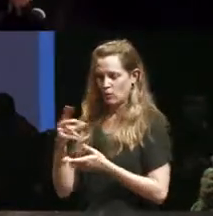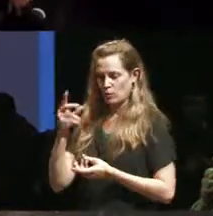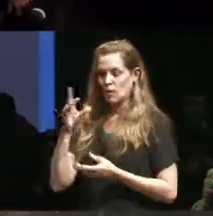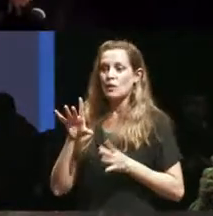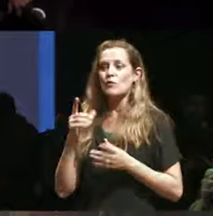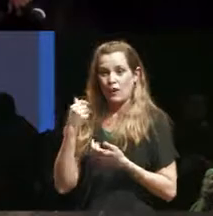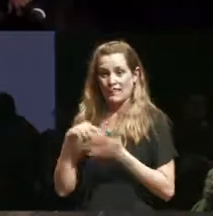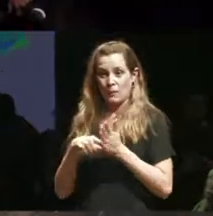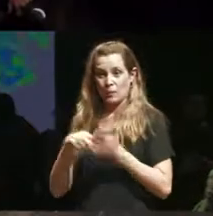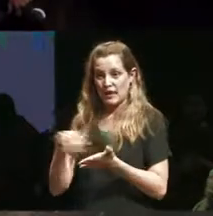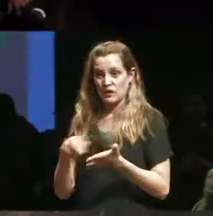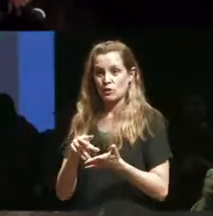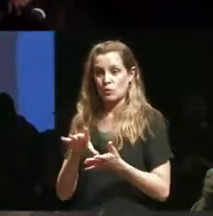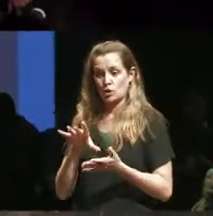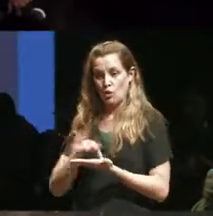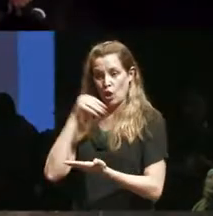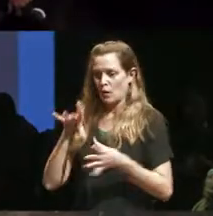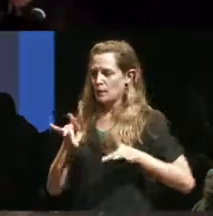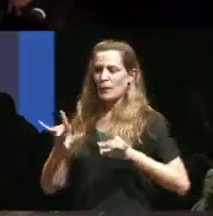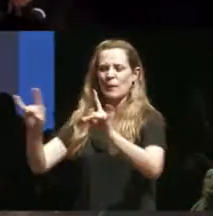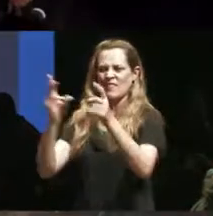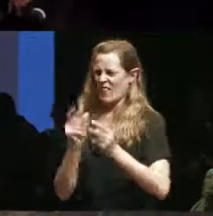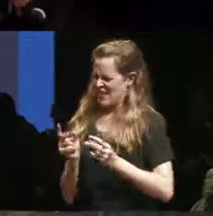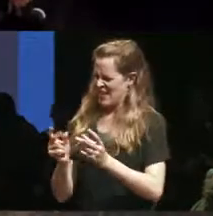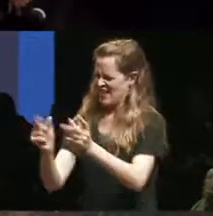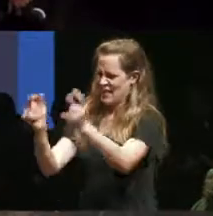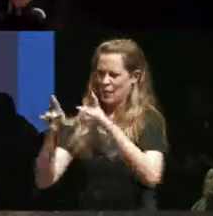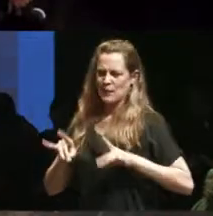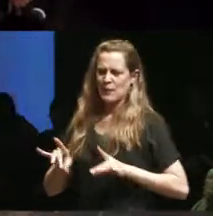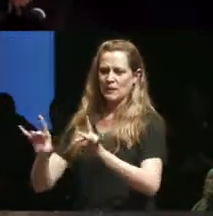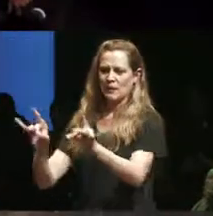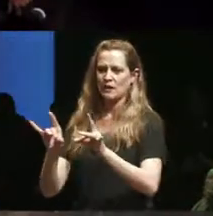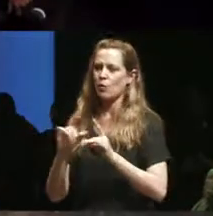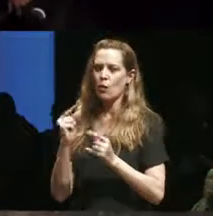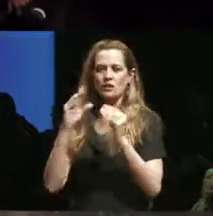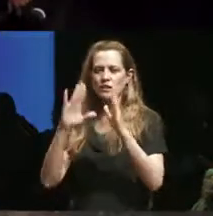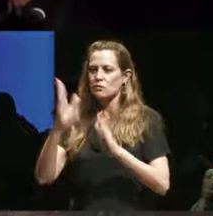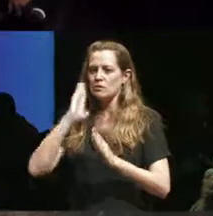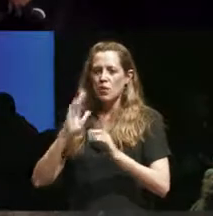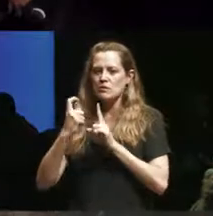like right away so I had one teacher who started to pick on me I mean I could